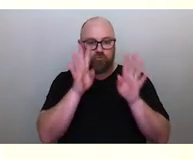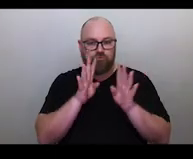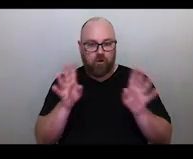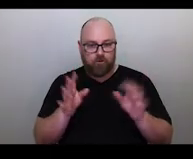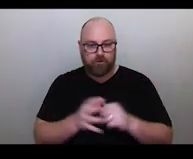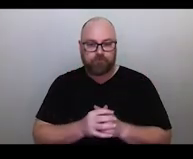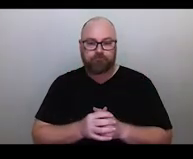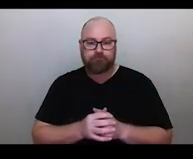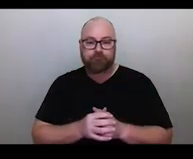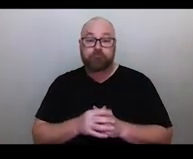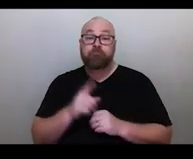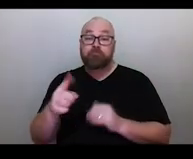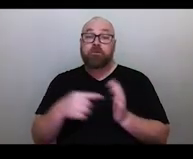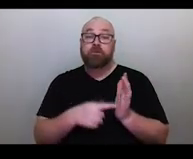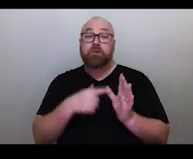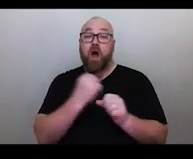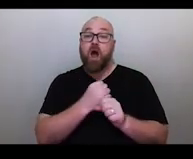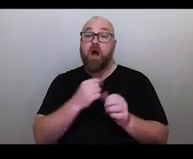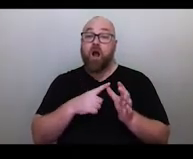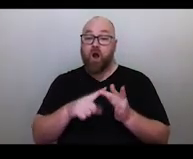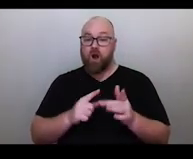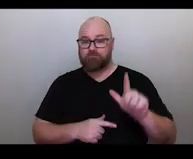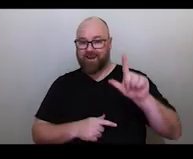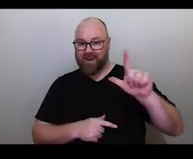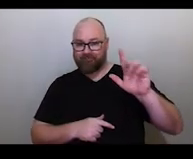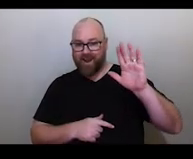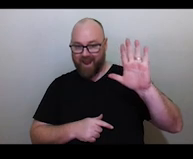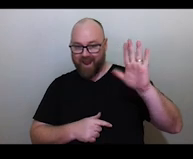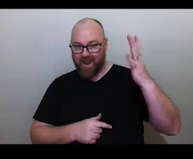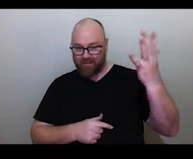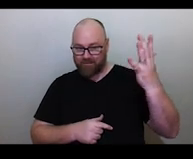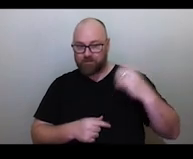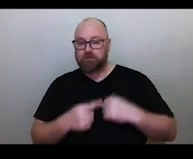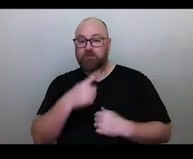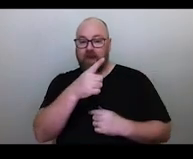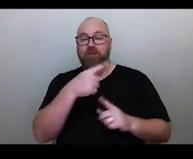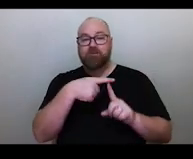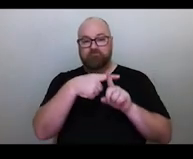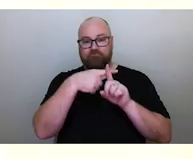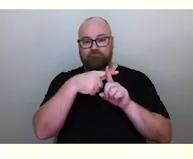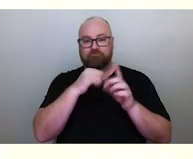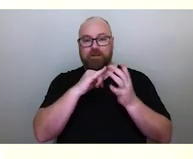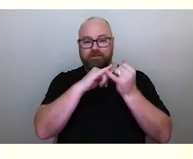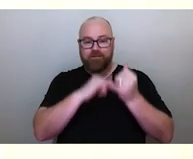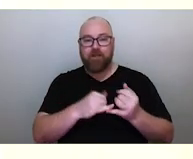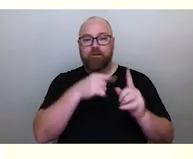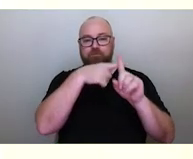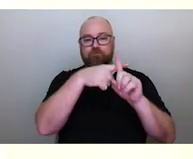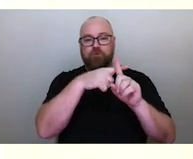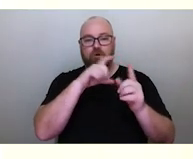The left hand of Tagai is a gigantic constellation. It's the Southern Cross. His right hand